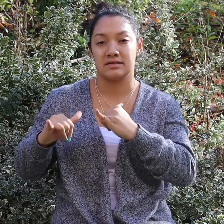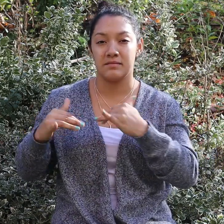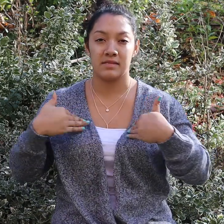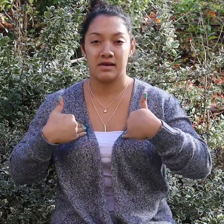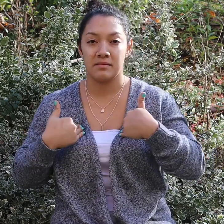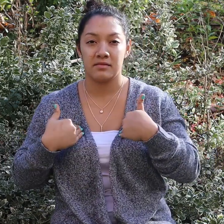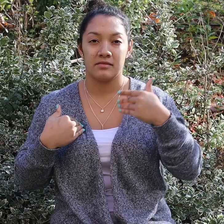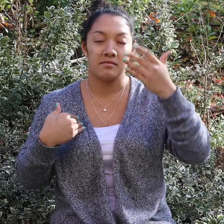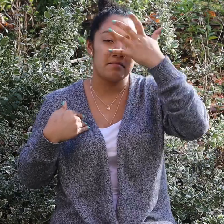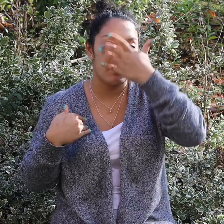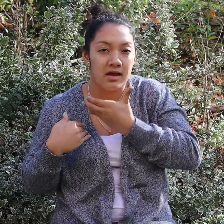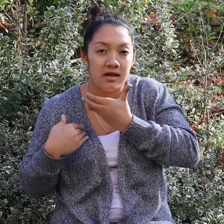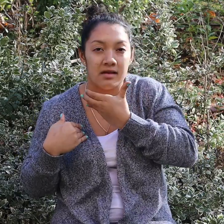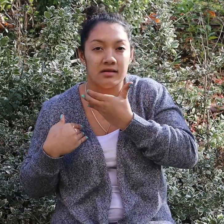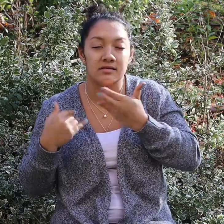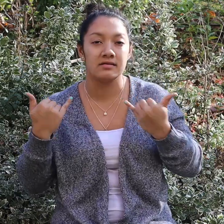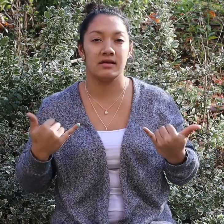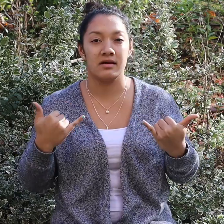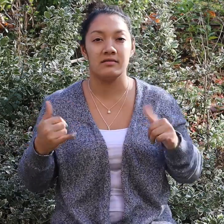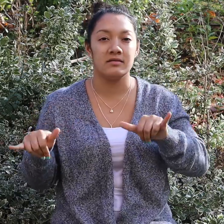Now we dress up for fun.